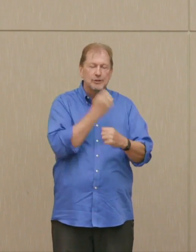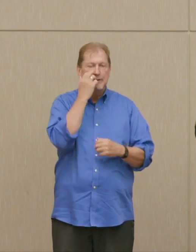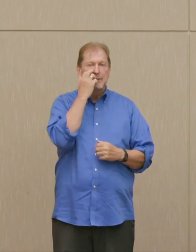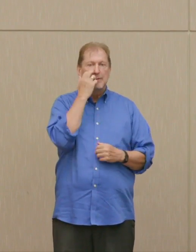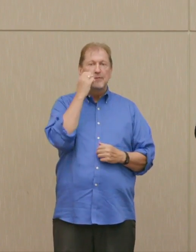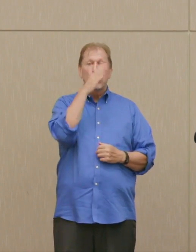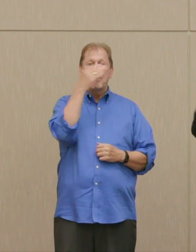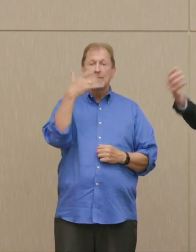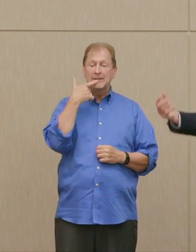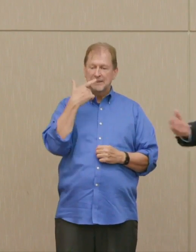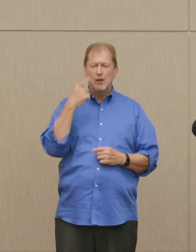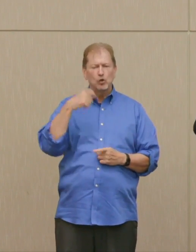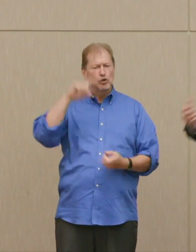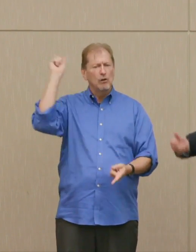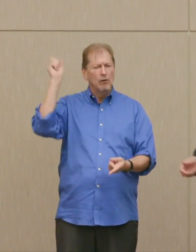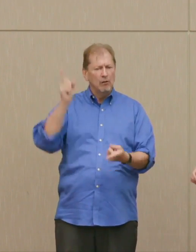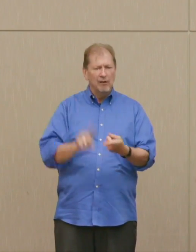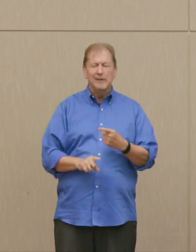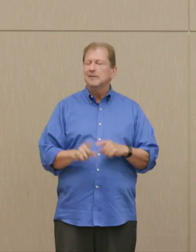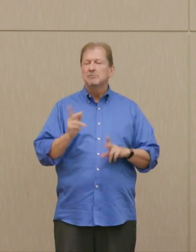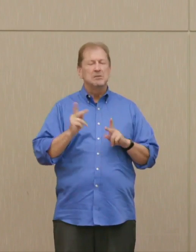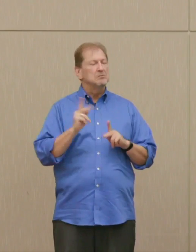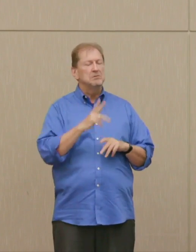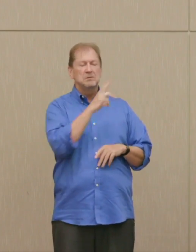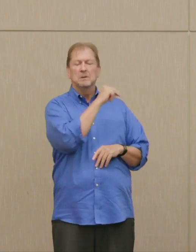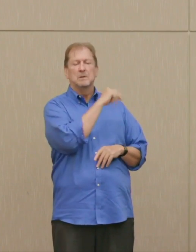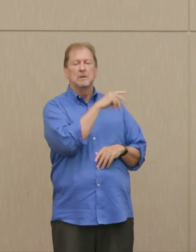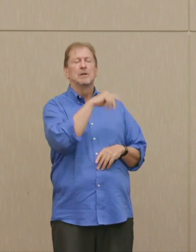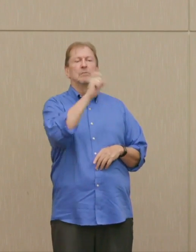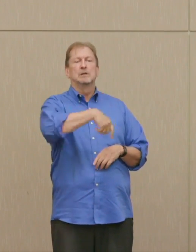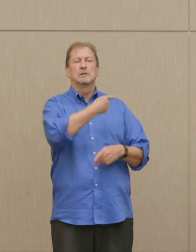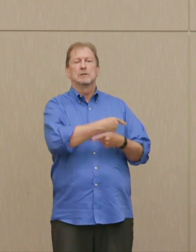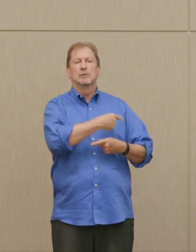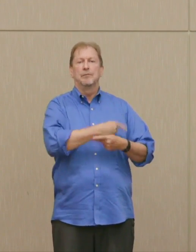Our whole structure, our alliance structure, everything is based on the promise of first use.